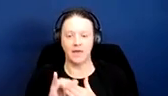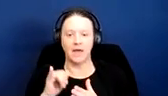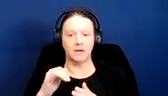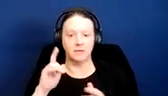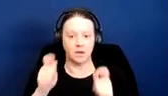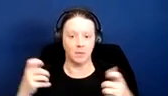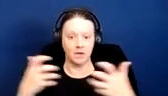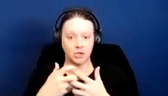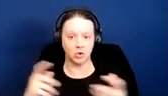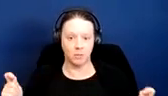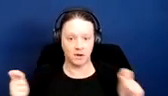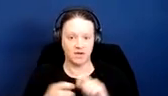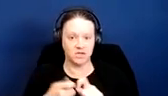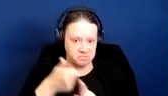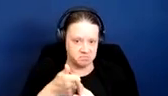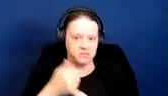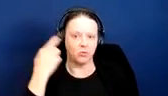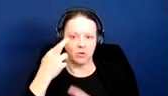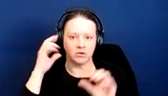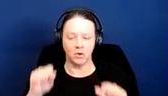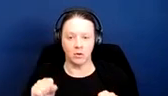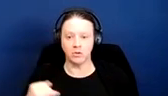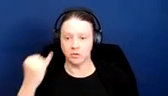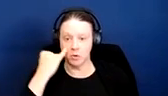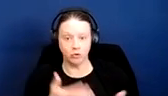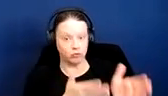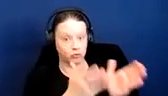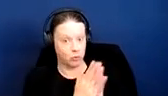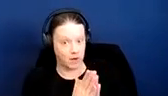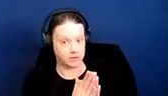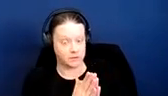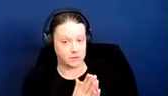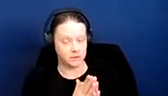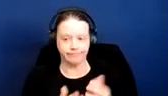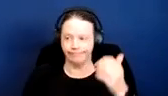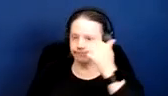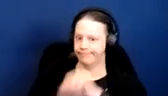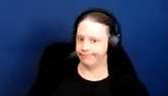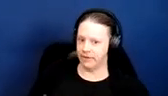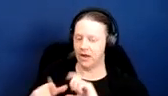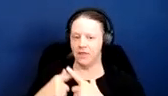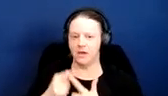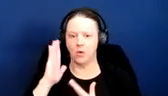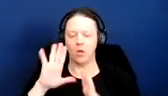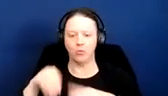If the request is denied, it will provide an affirmative defense if there is later an